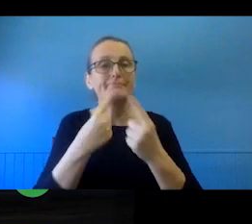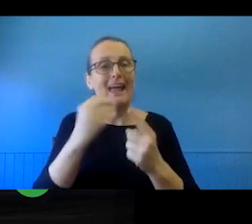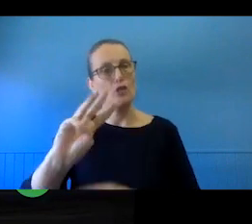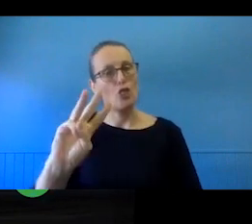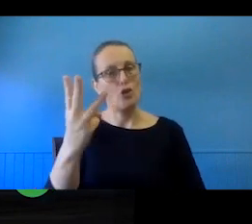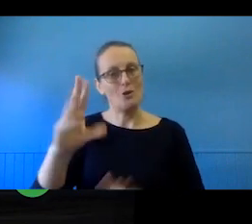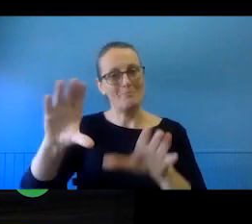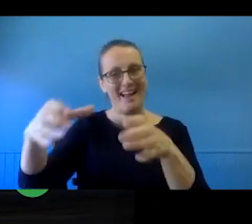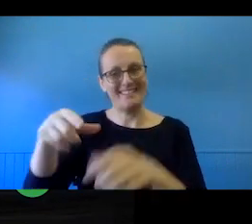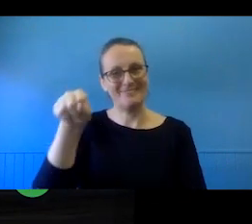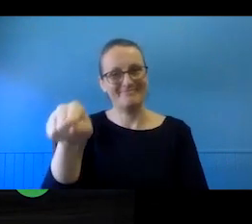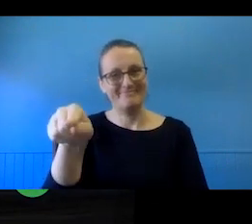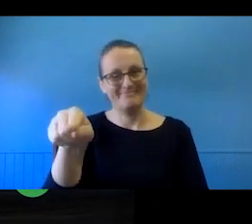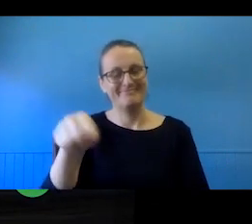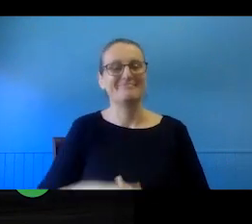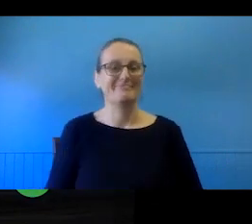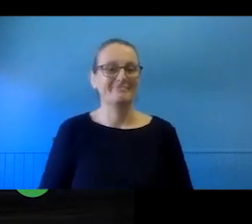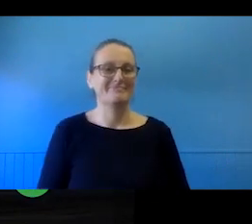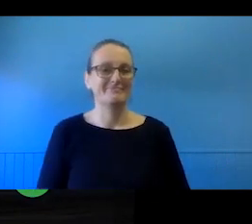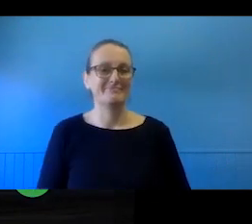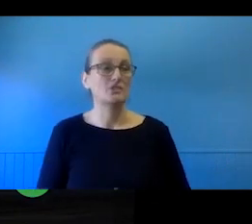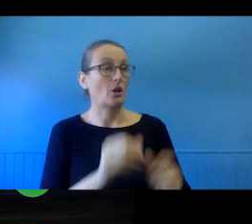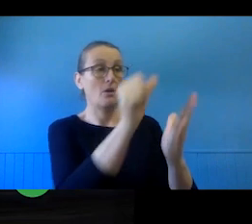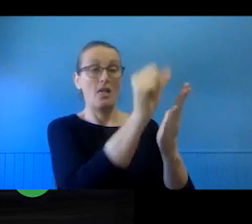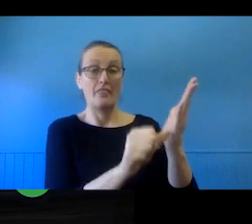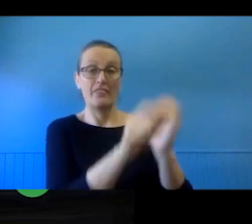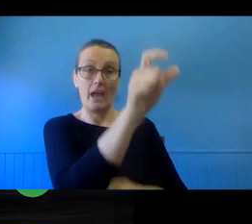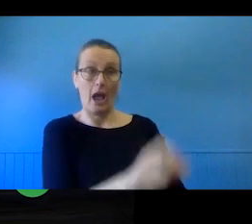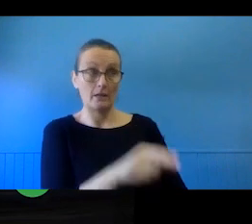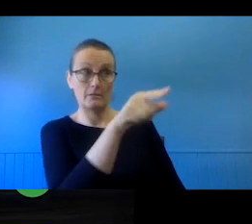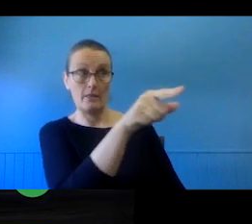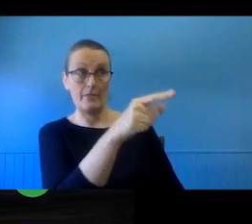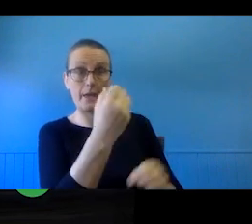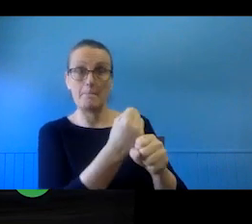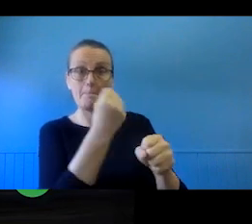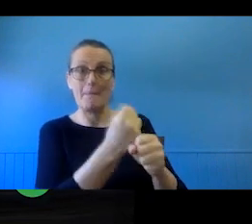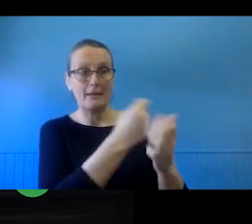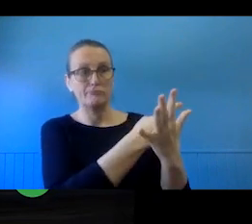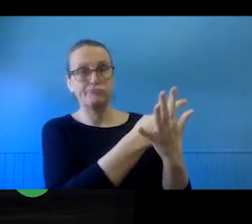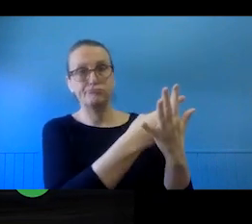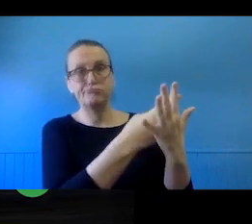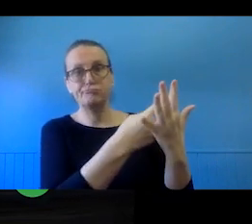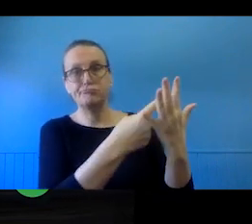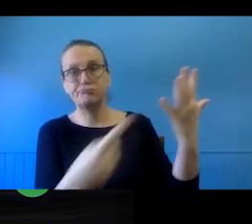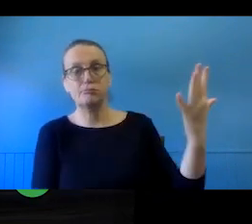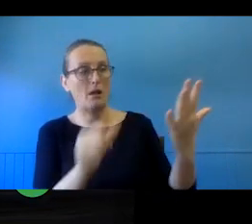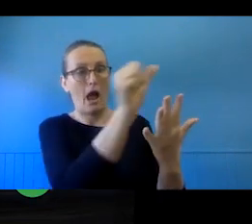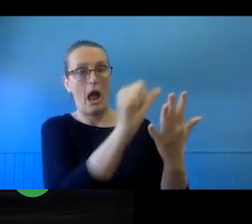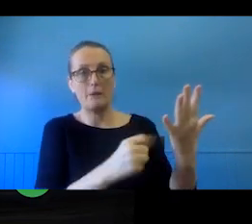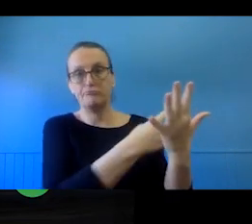So, you know, an artist you are working with may be creating a large collective artwork that pulls in elements of a